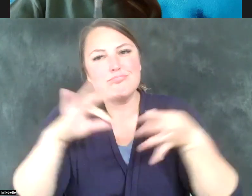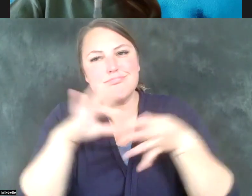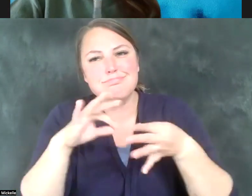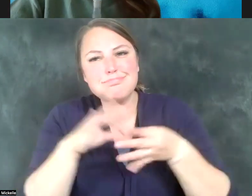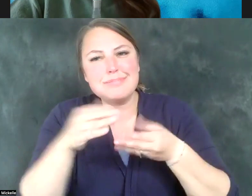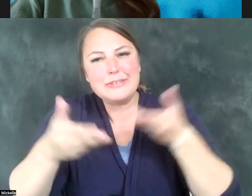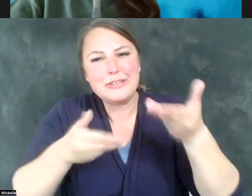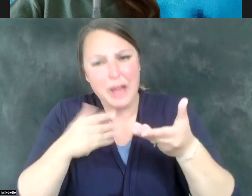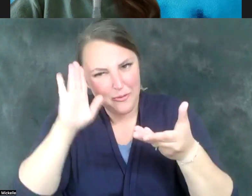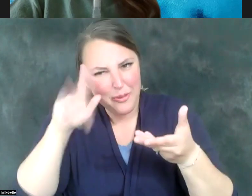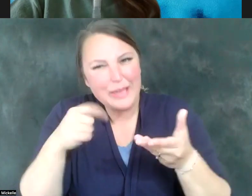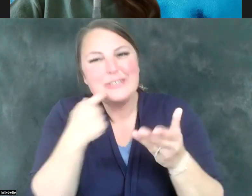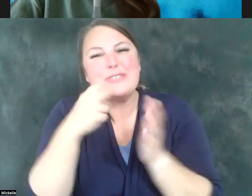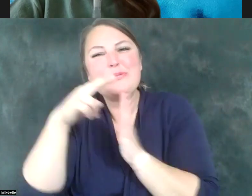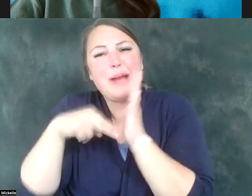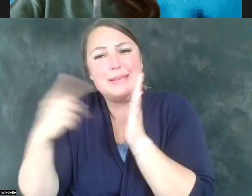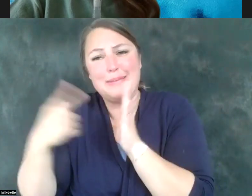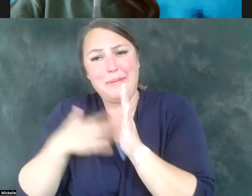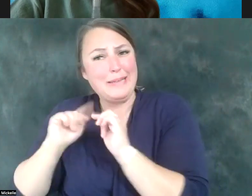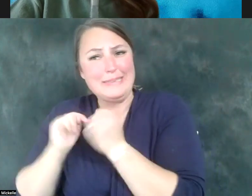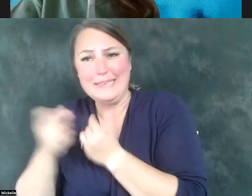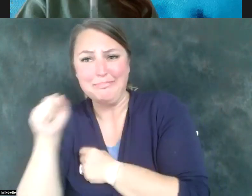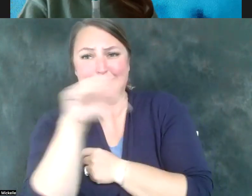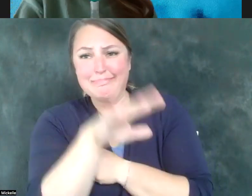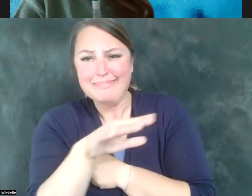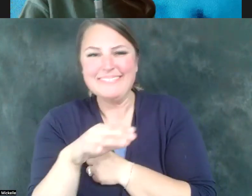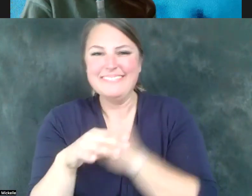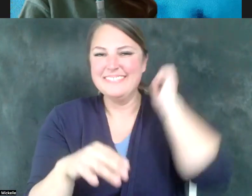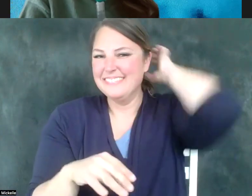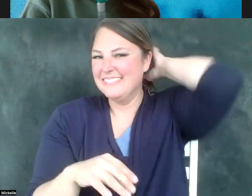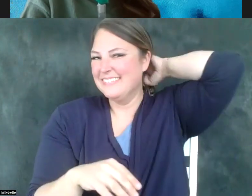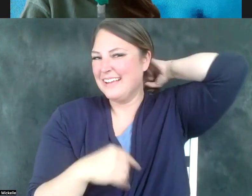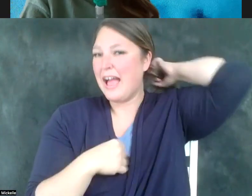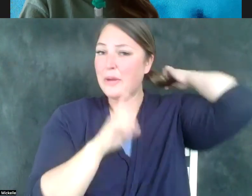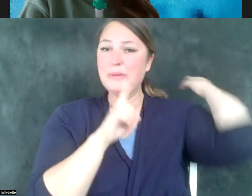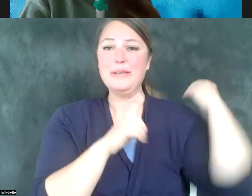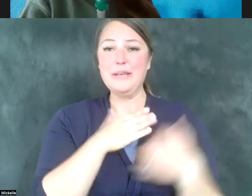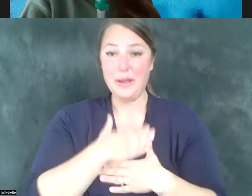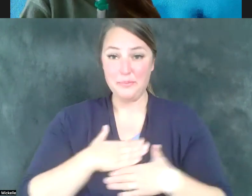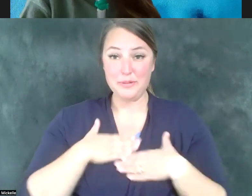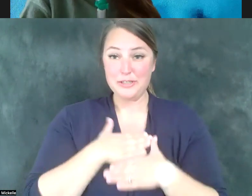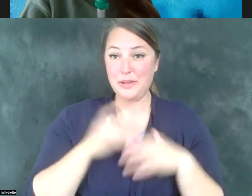something that my team gave you, but I appreciate the opportunity to speak to this community.